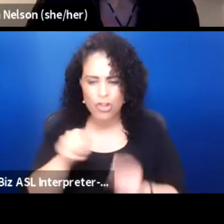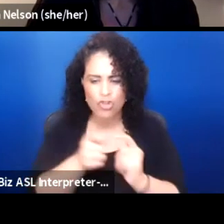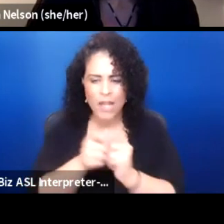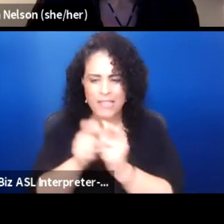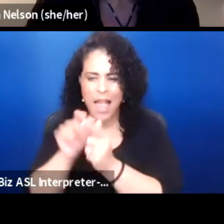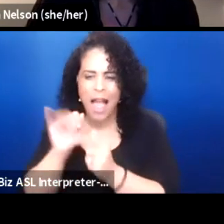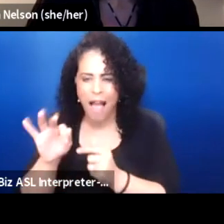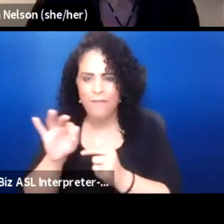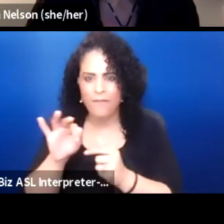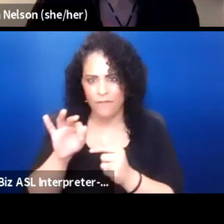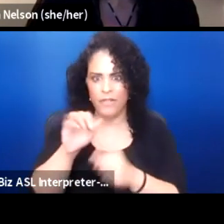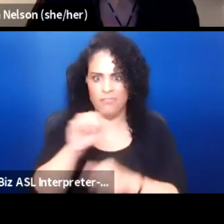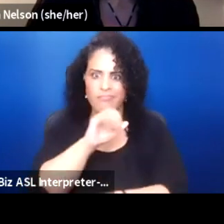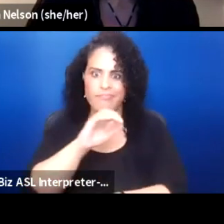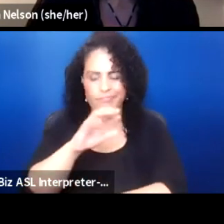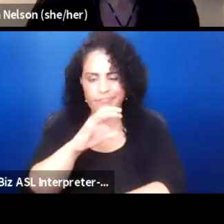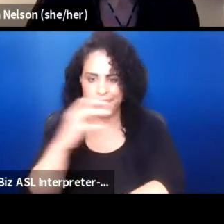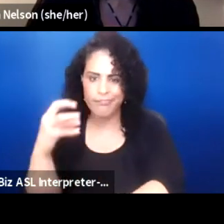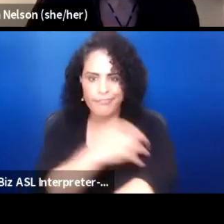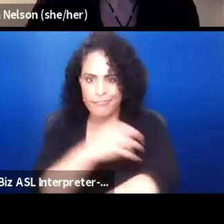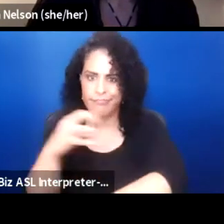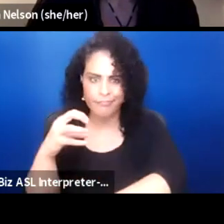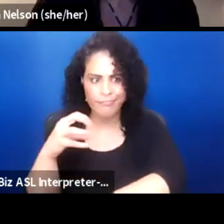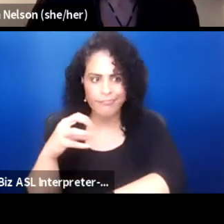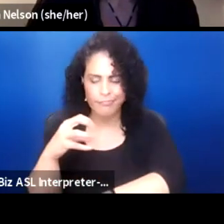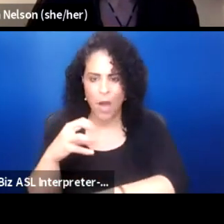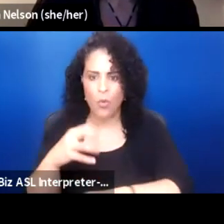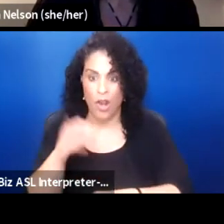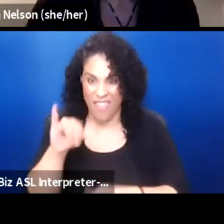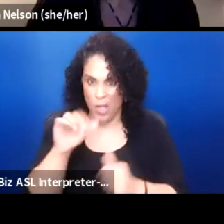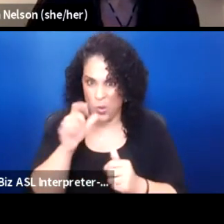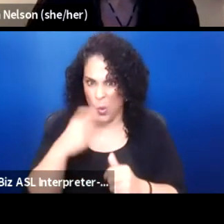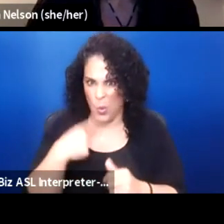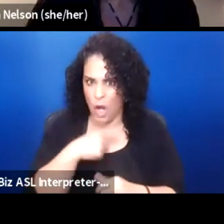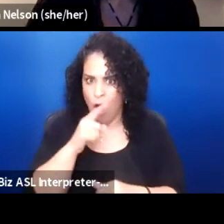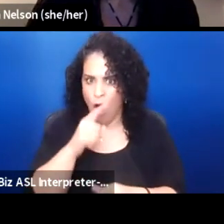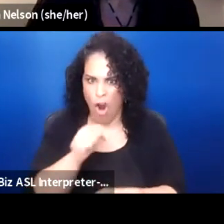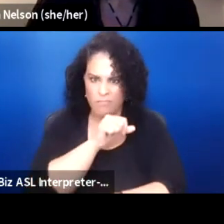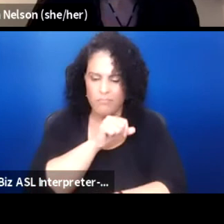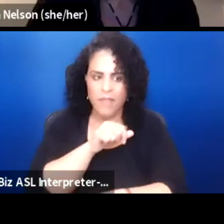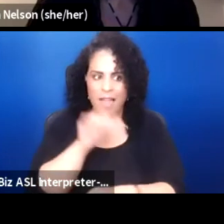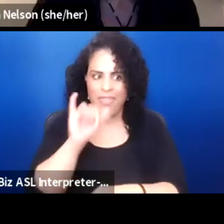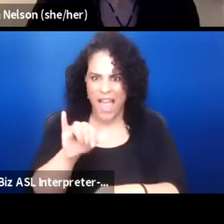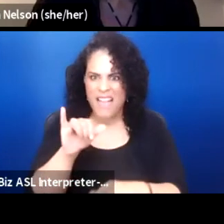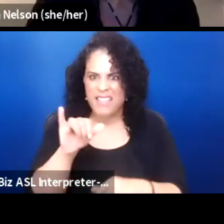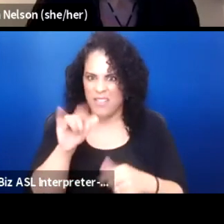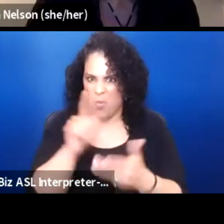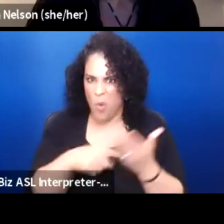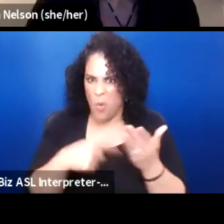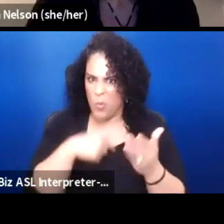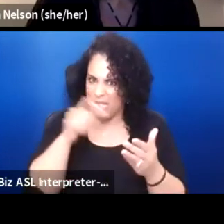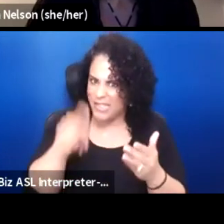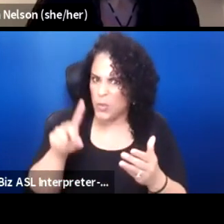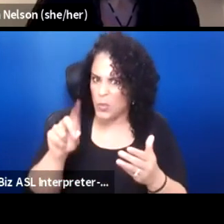because it's who we are. And he said that that's really needed to be done at this moment, you know, and we're still in that moment